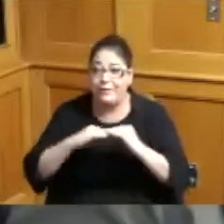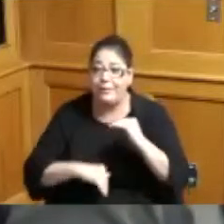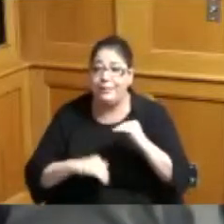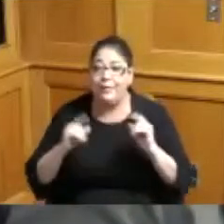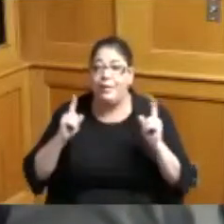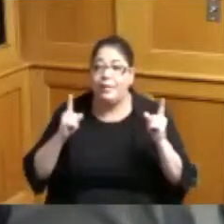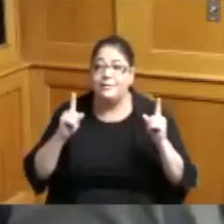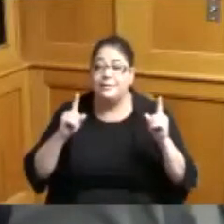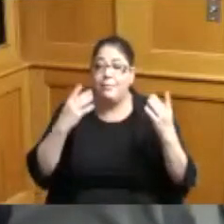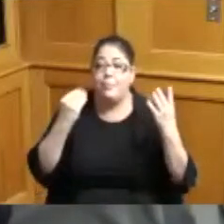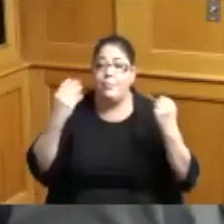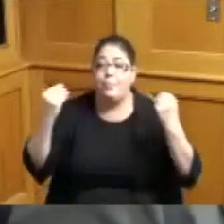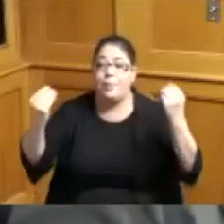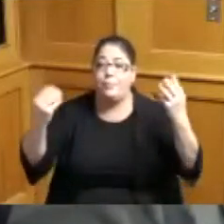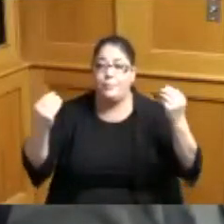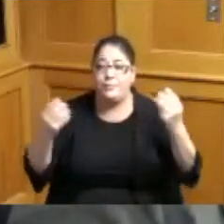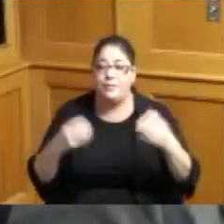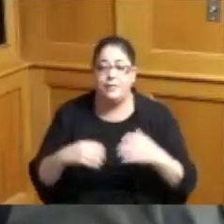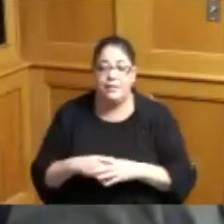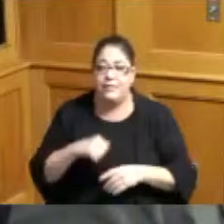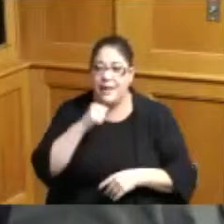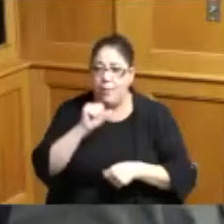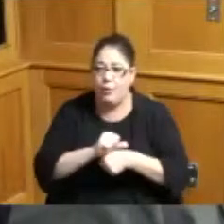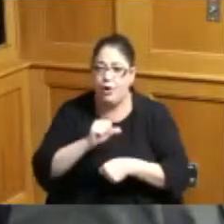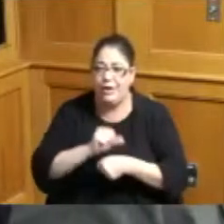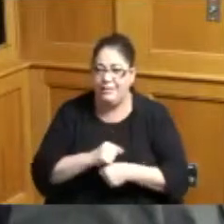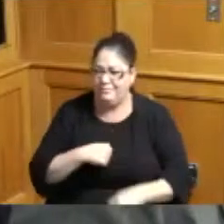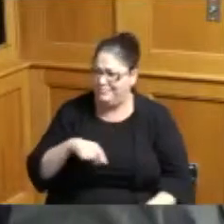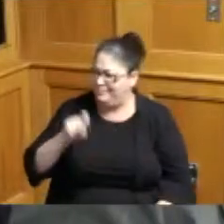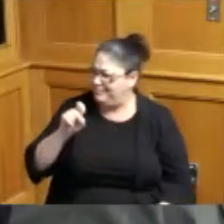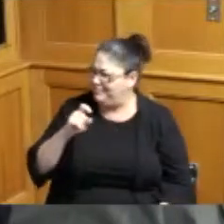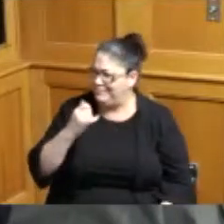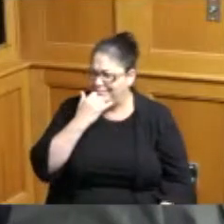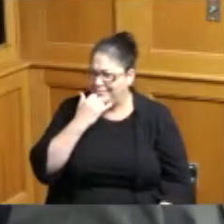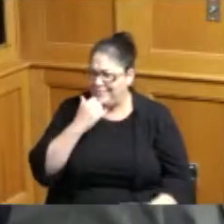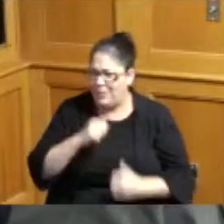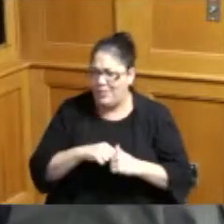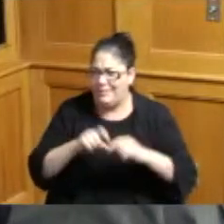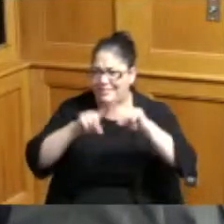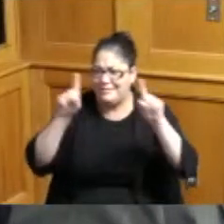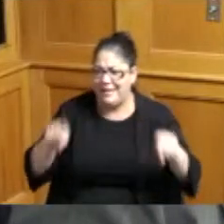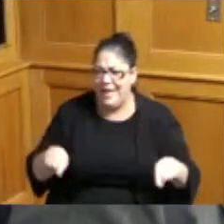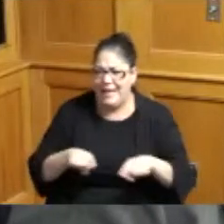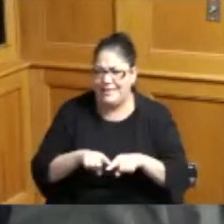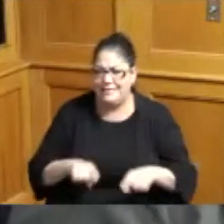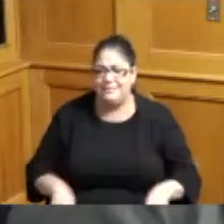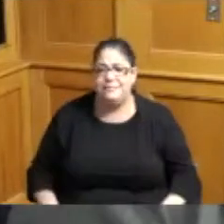some of them when I was driving down I was like what is going on with these with these signage so